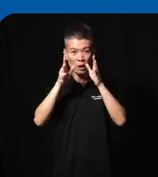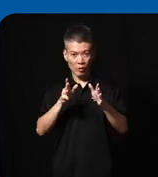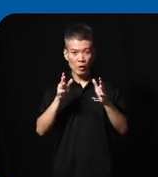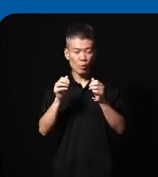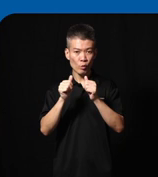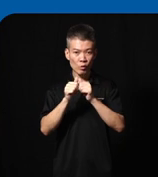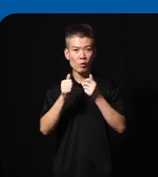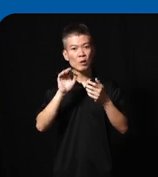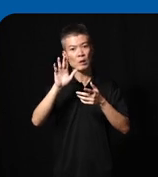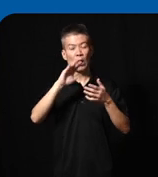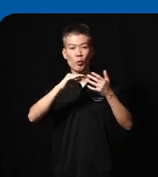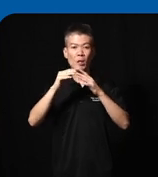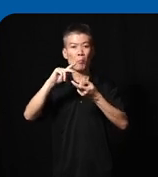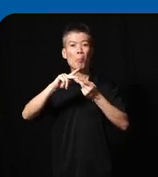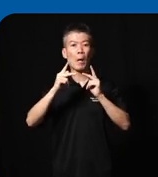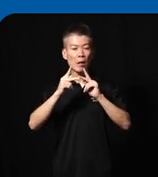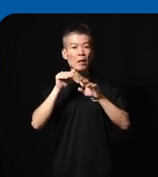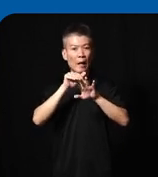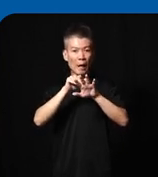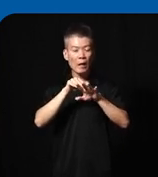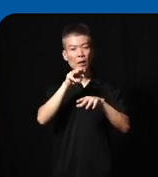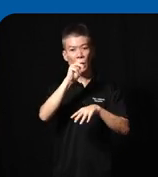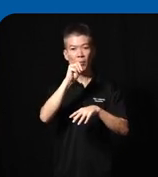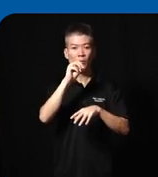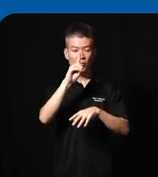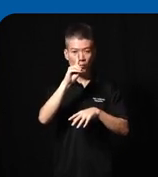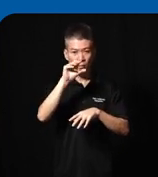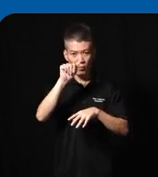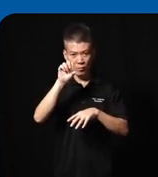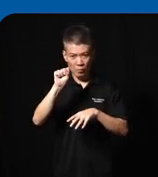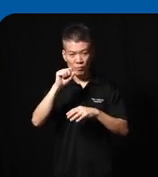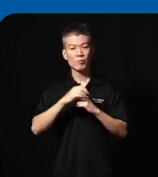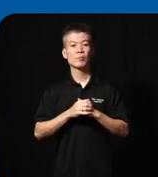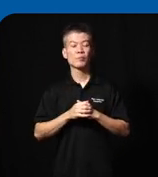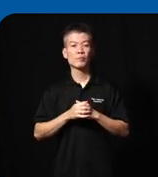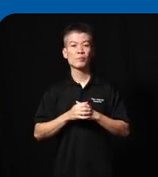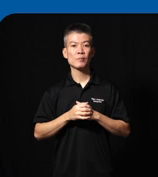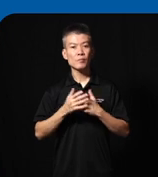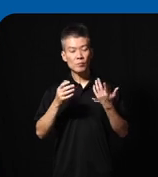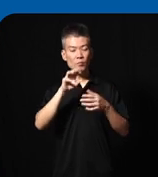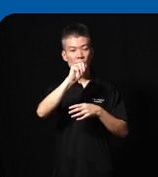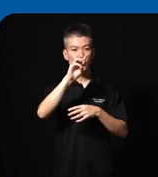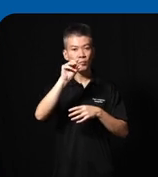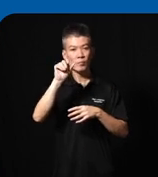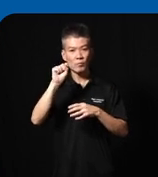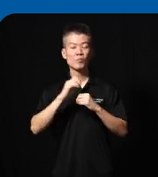with uh their Community partner at the muscular distrophy Association Singapore or mdas so they